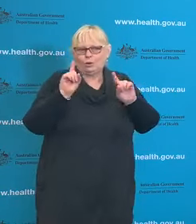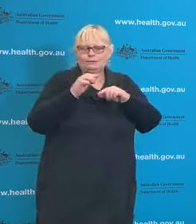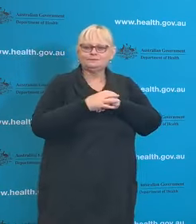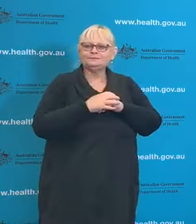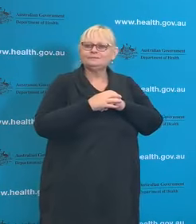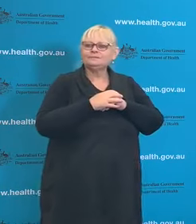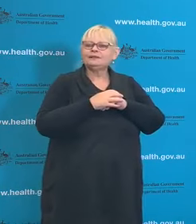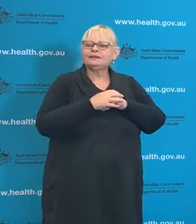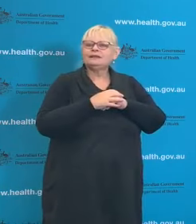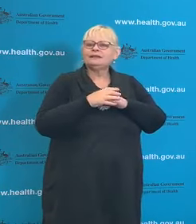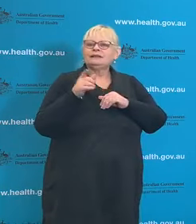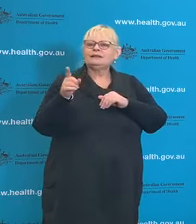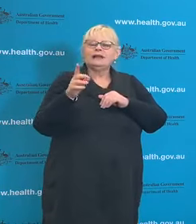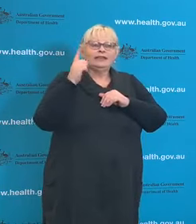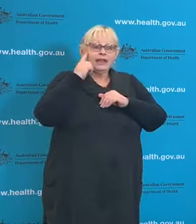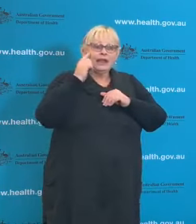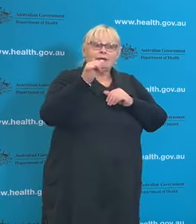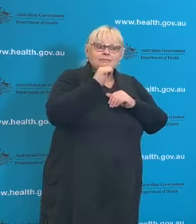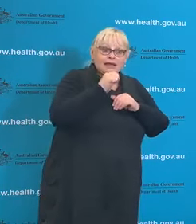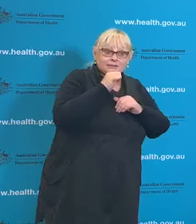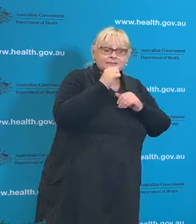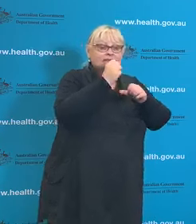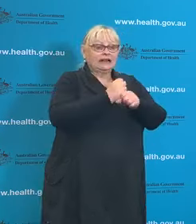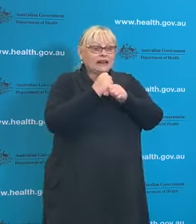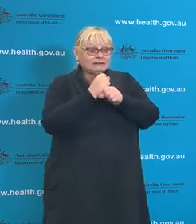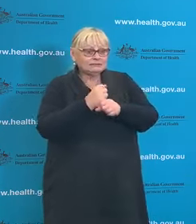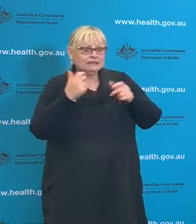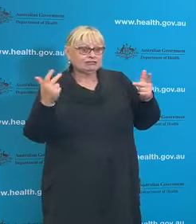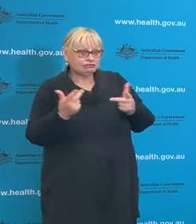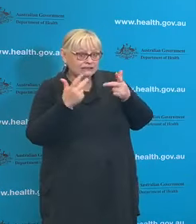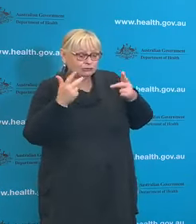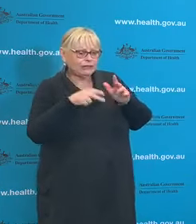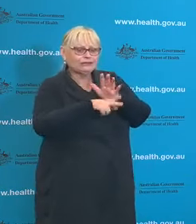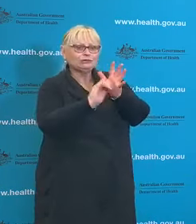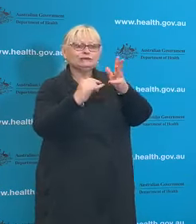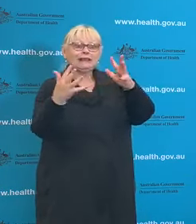Do you think pubs, clubs and restaurants in New South Wales should be asking people